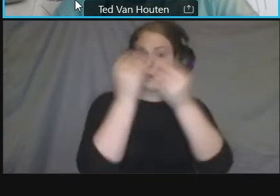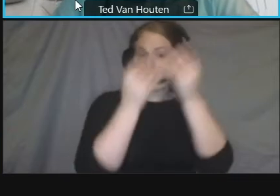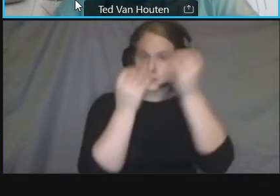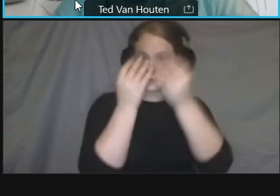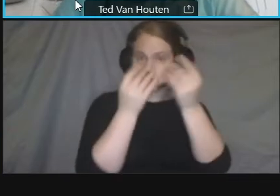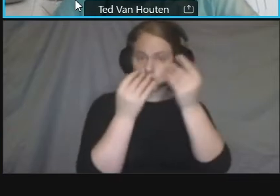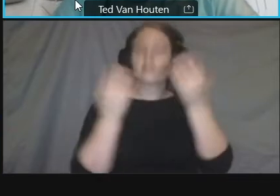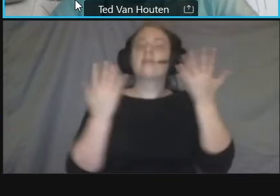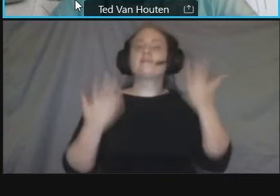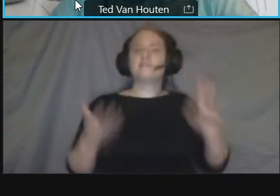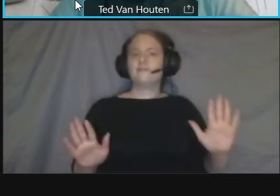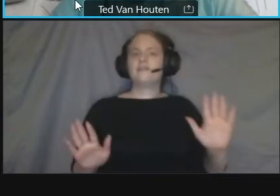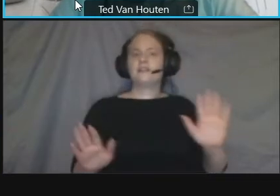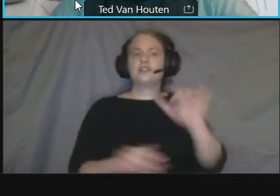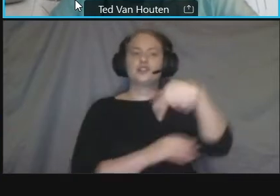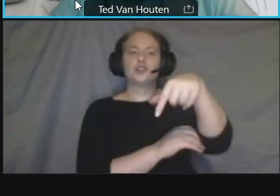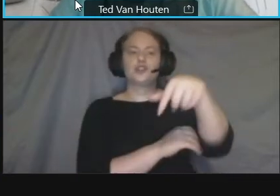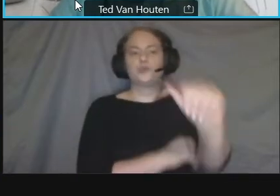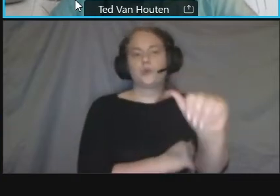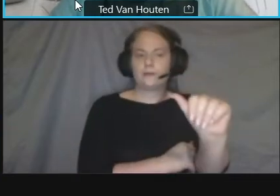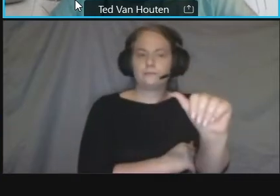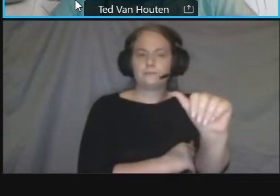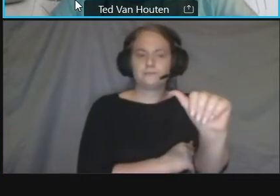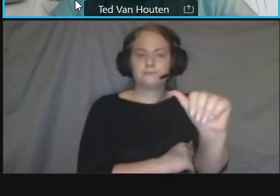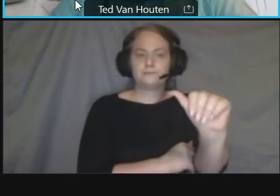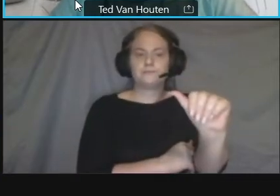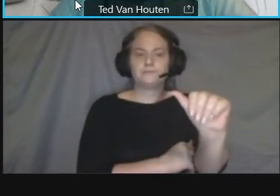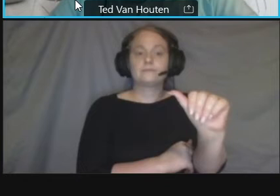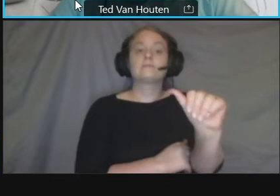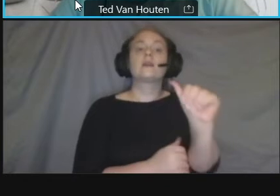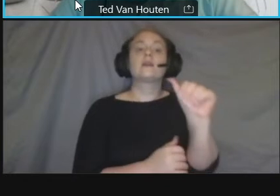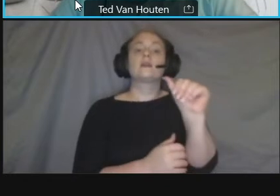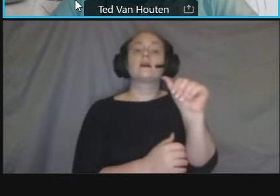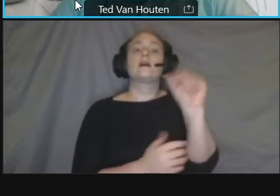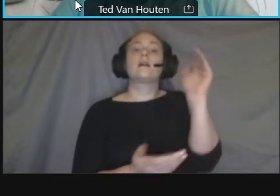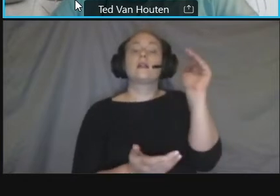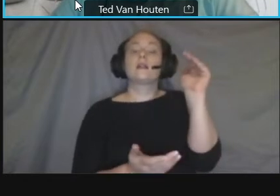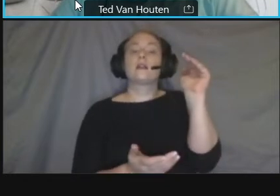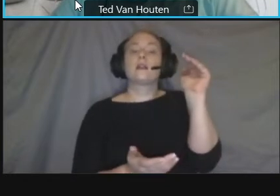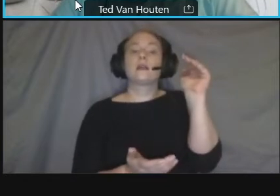questionnaire which we are required to provide to you you are not required to fill it out but